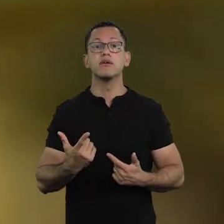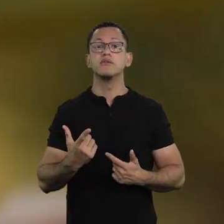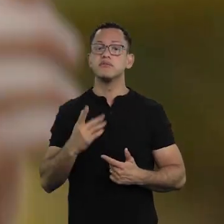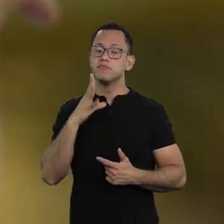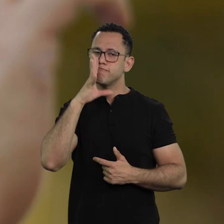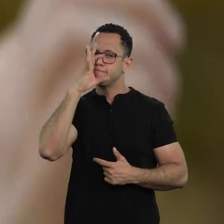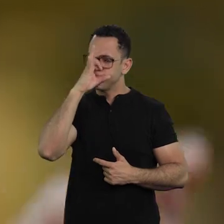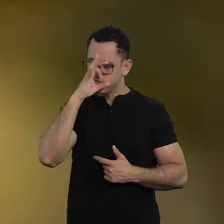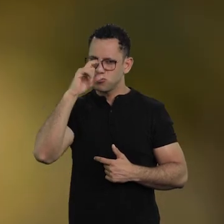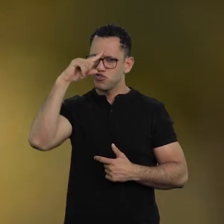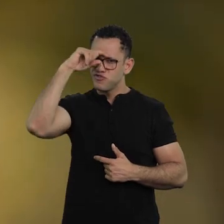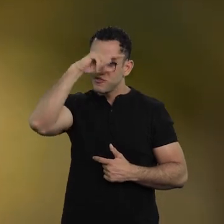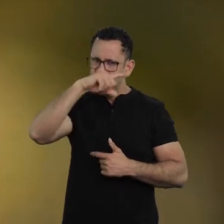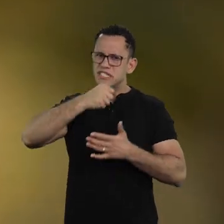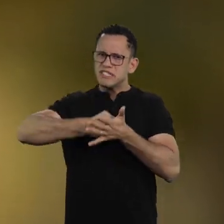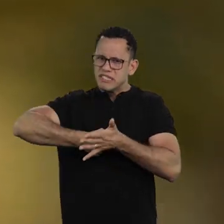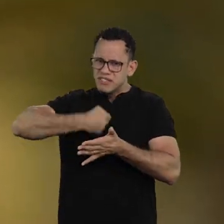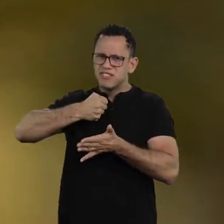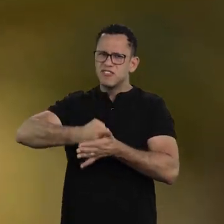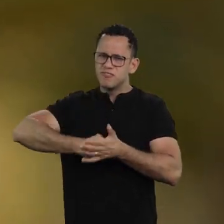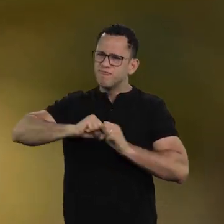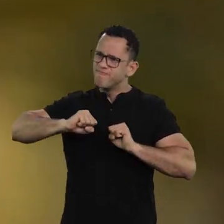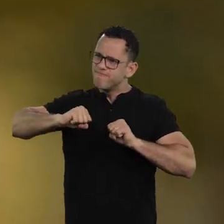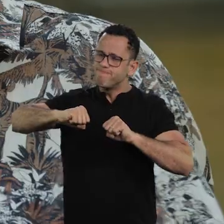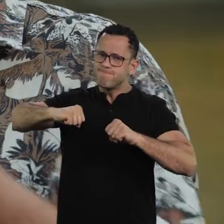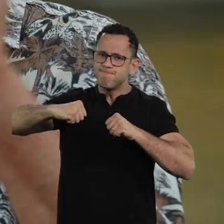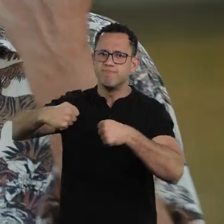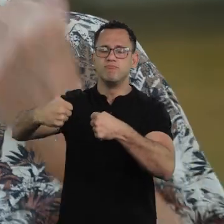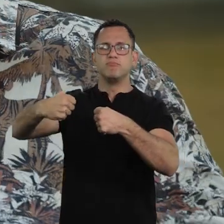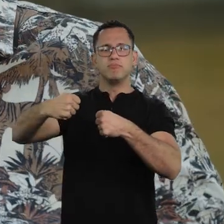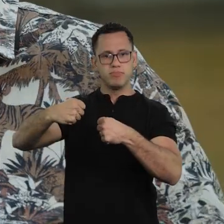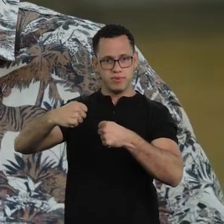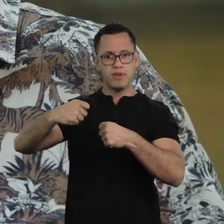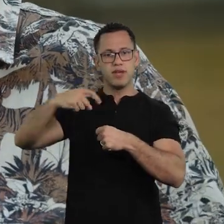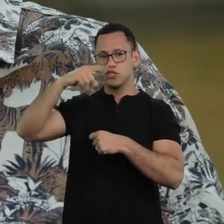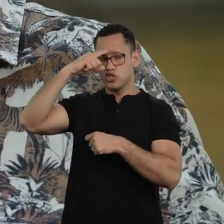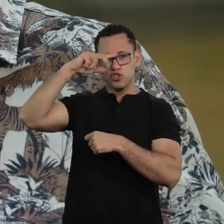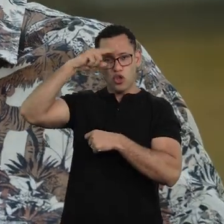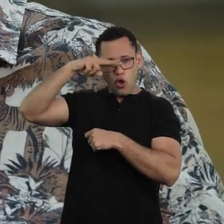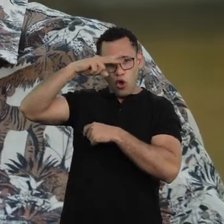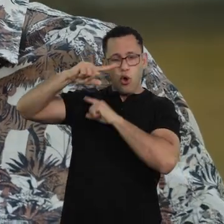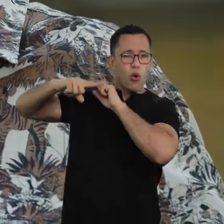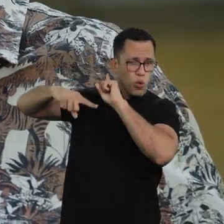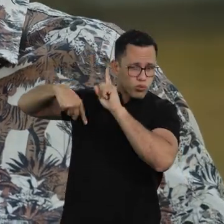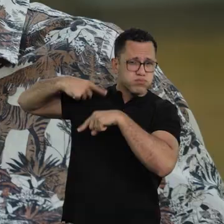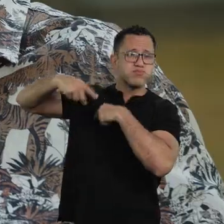So, I kept thinking about this resistance to face this time too. These historic agonies, that they went through.